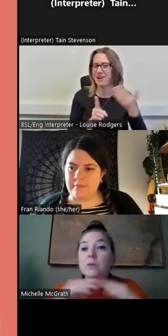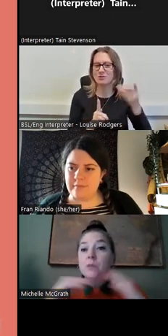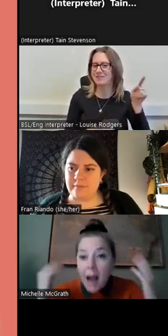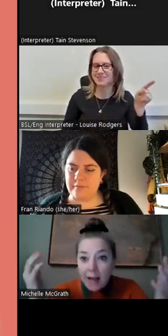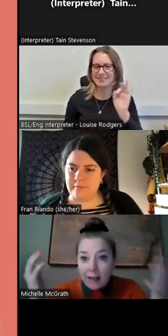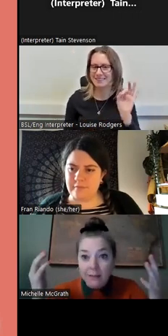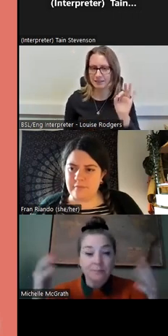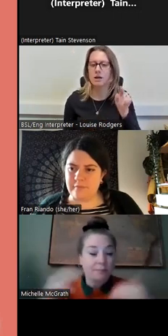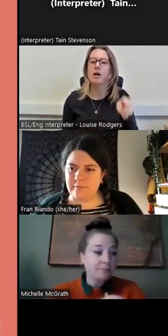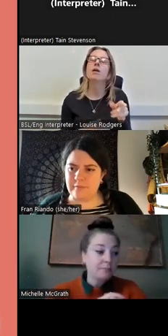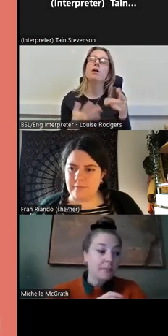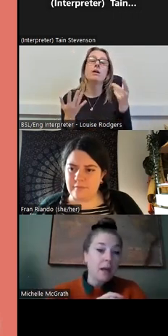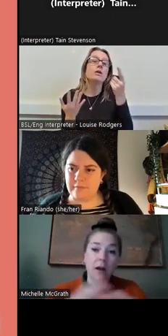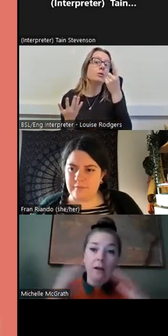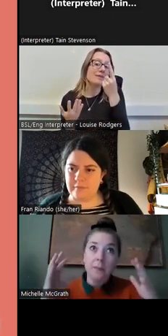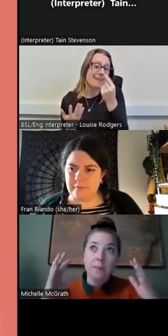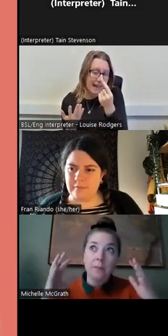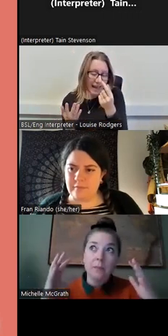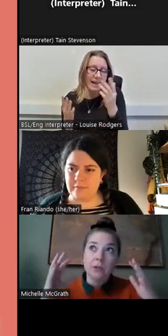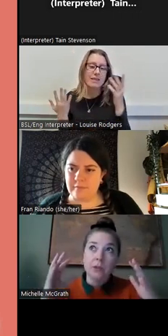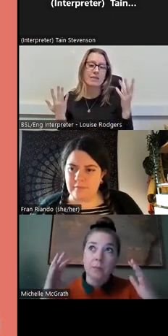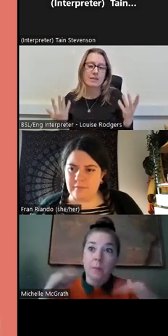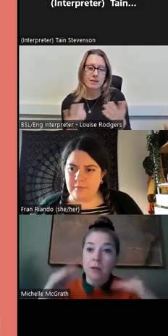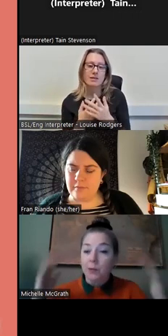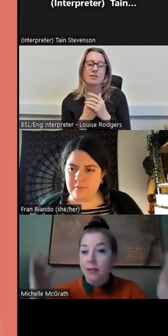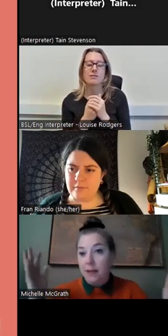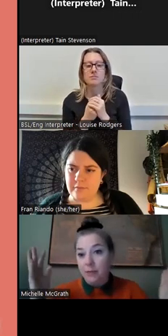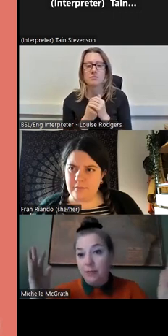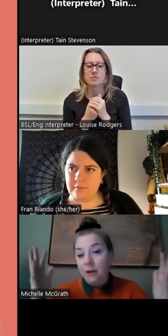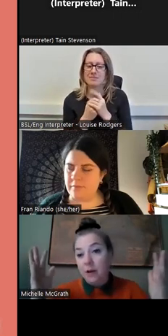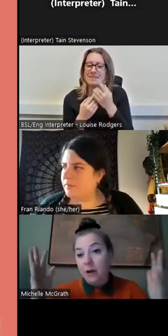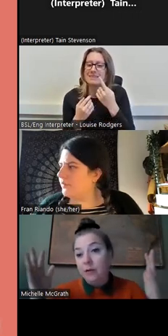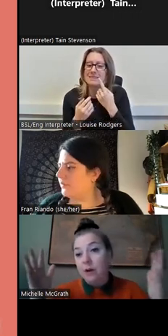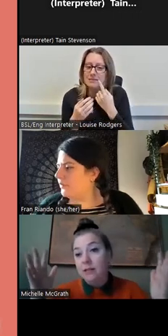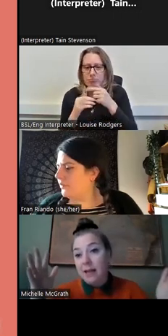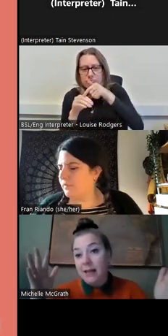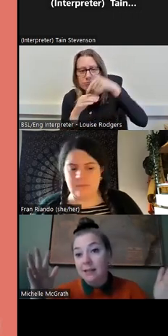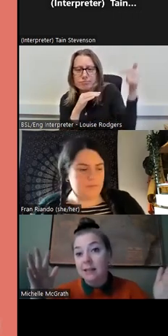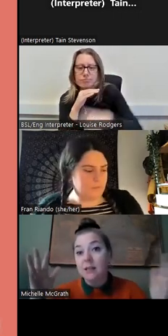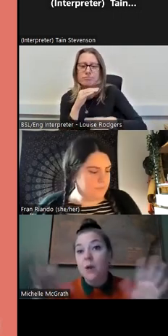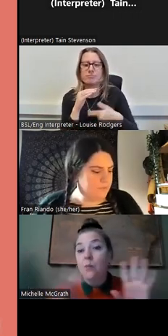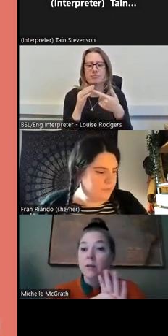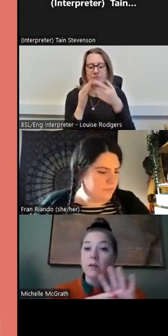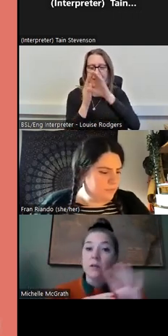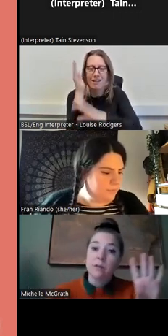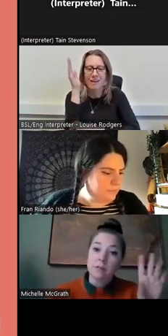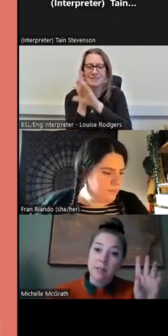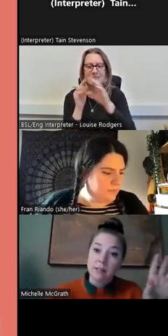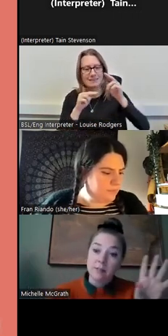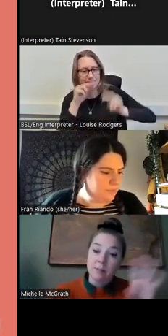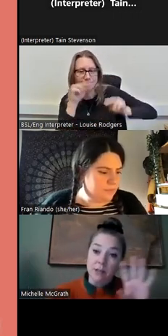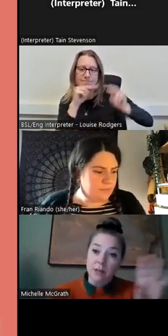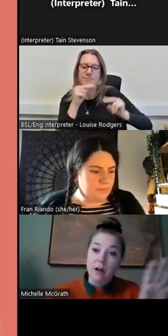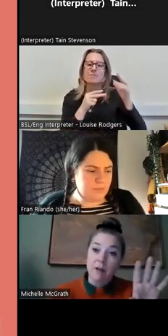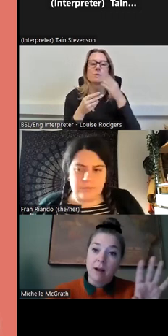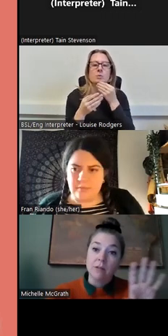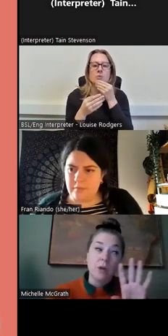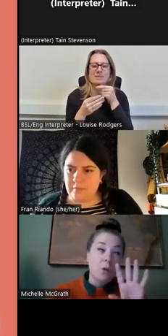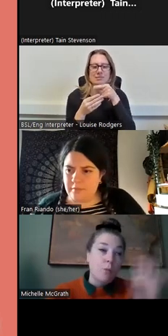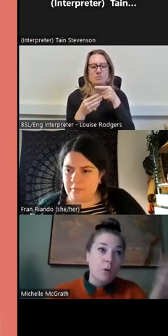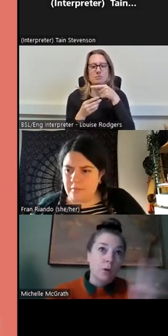You can do much more in-depth kind of class analysis where you use this measure around what